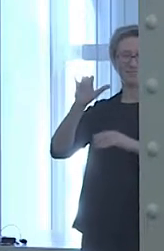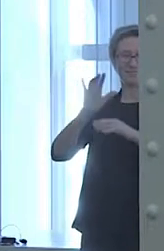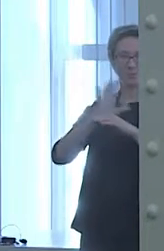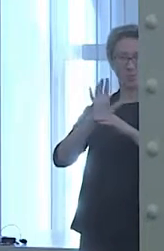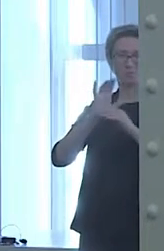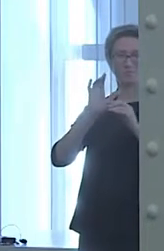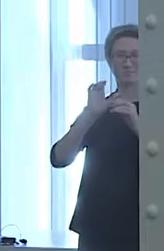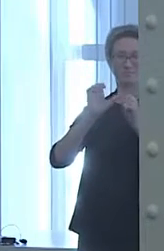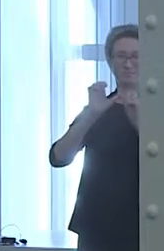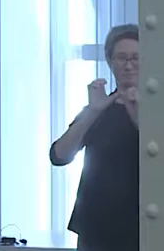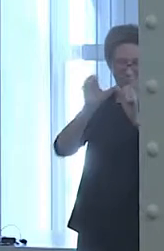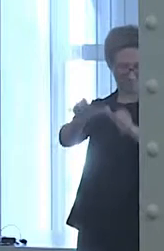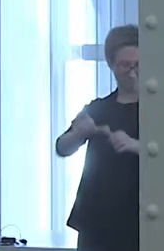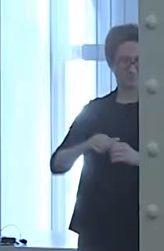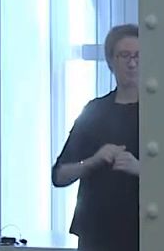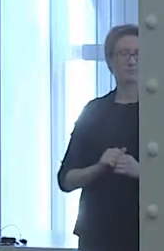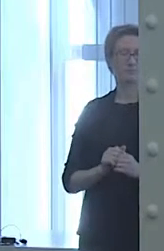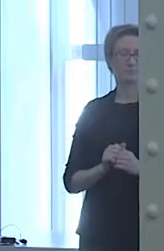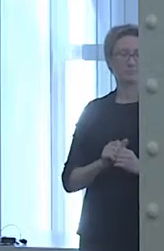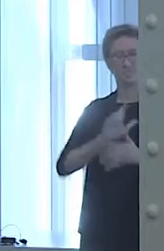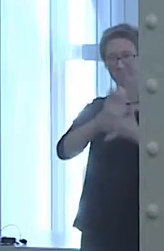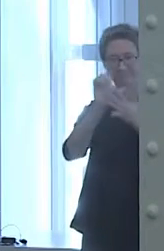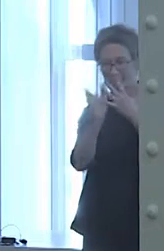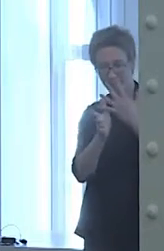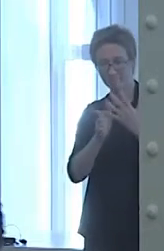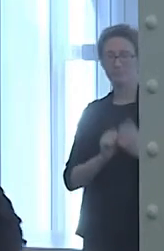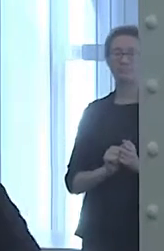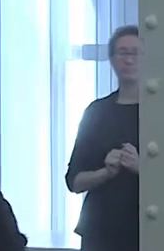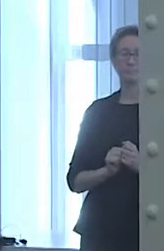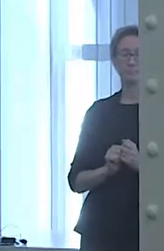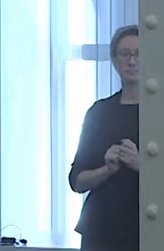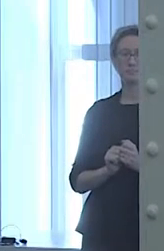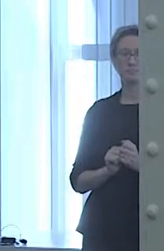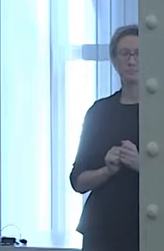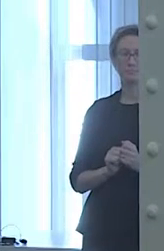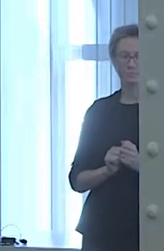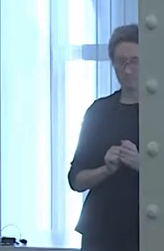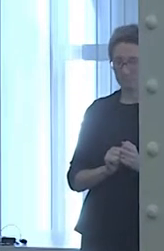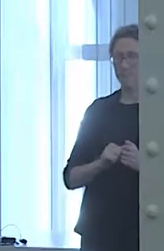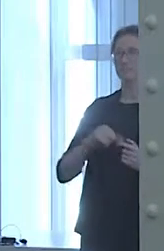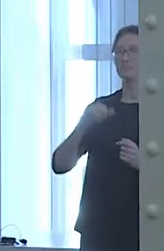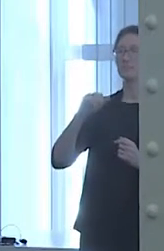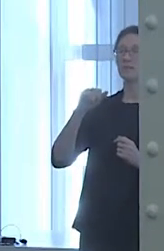and it was Apollo Creed telling Rocky that he needed to get the eye of the tiger back.